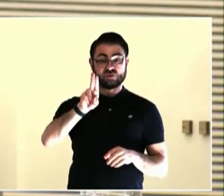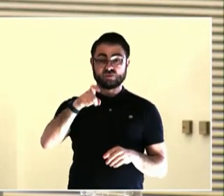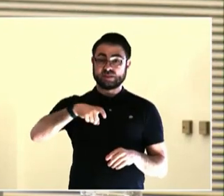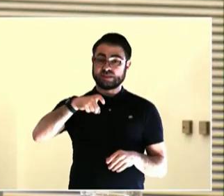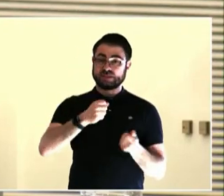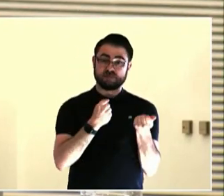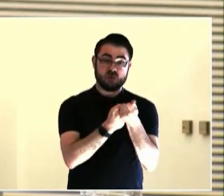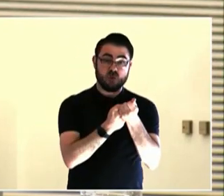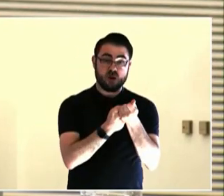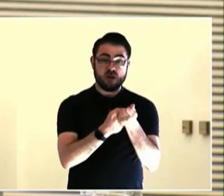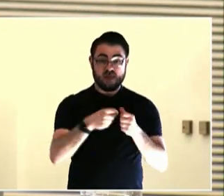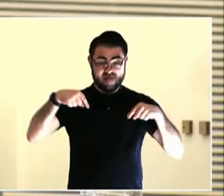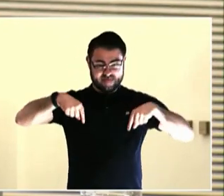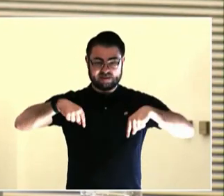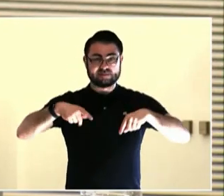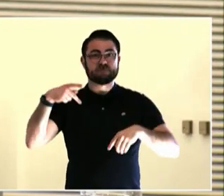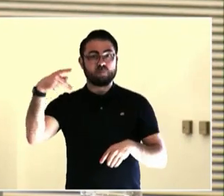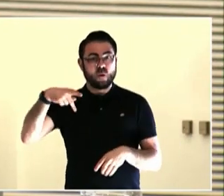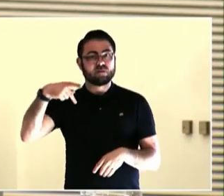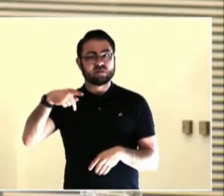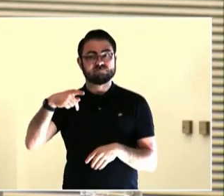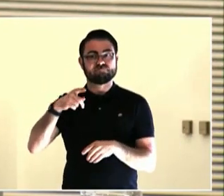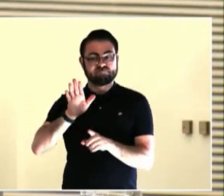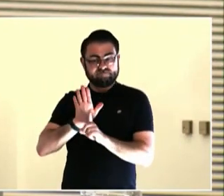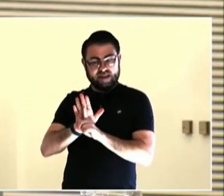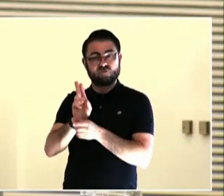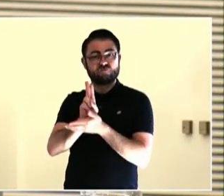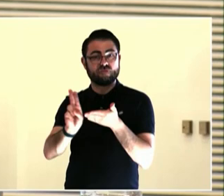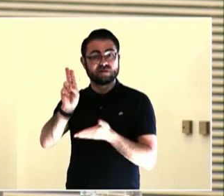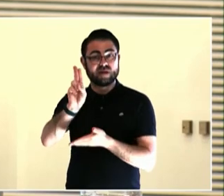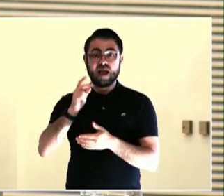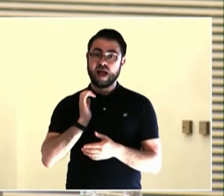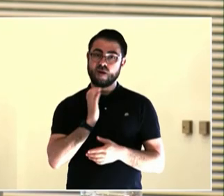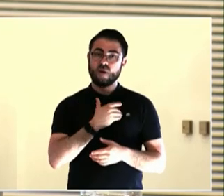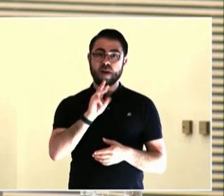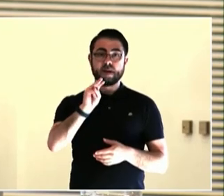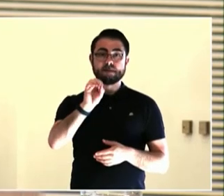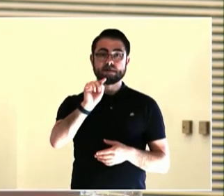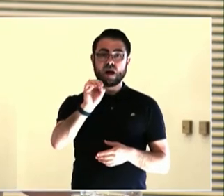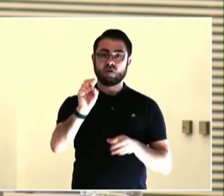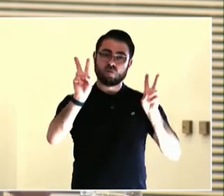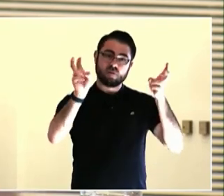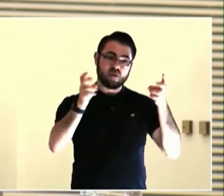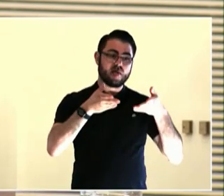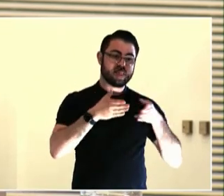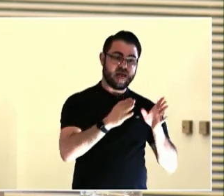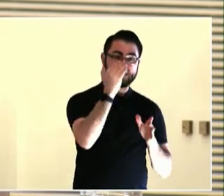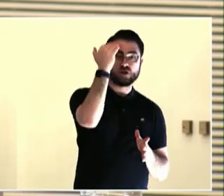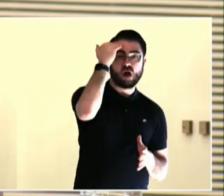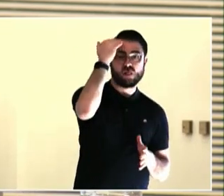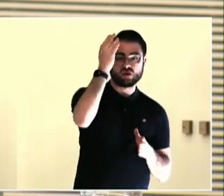many aspects because the reality is that our language excludes a lot of people.